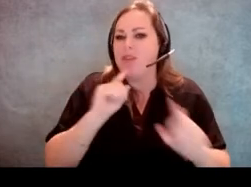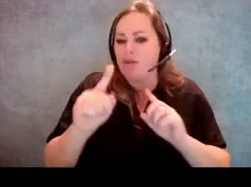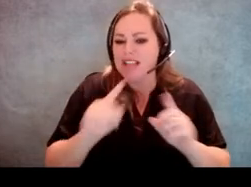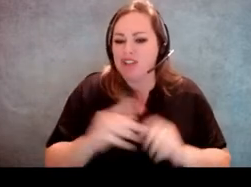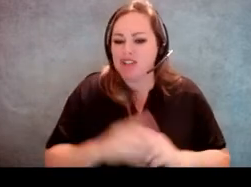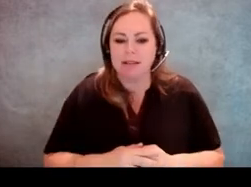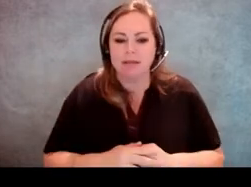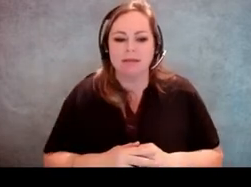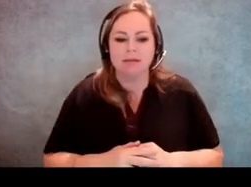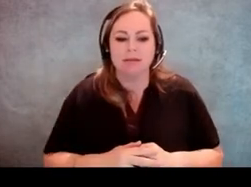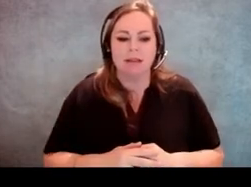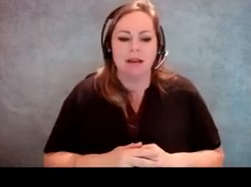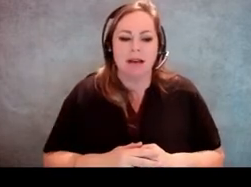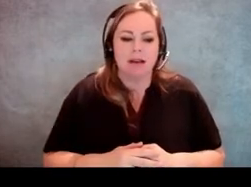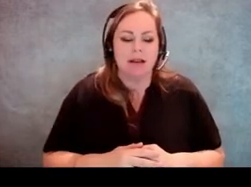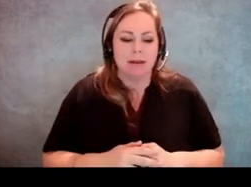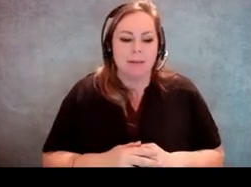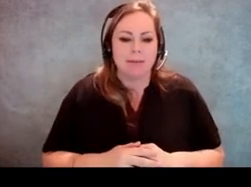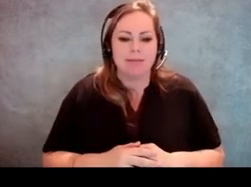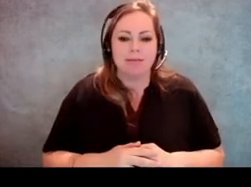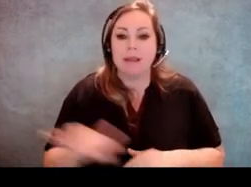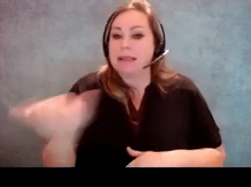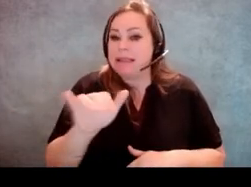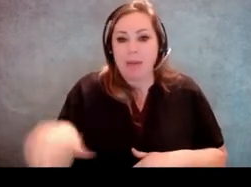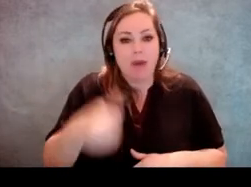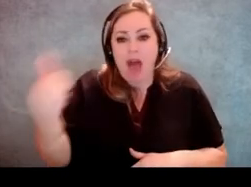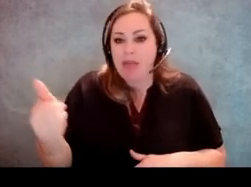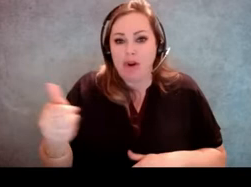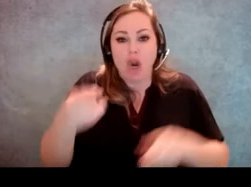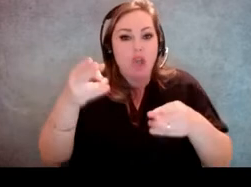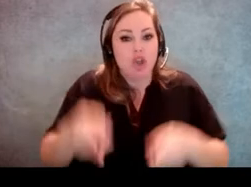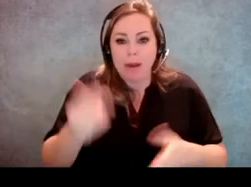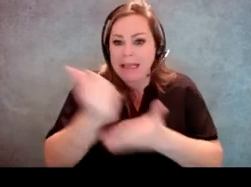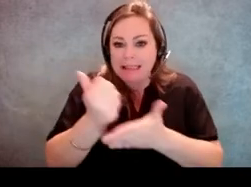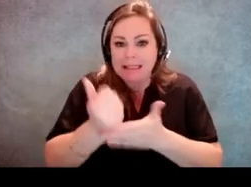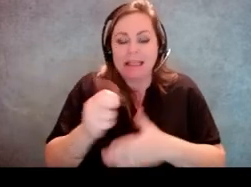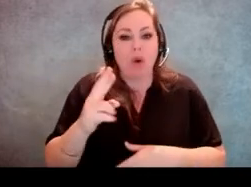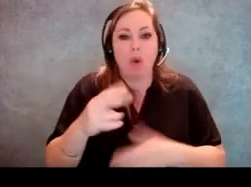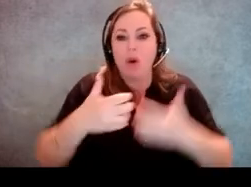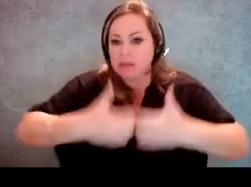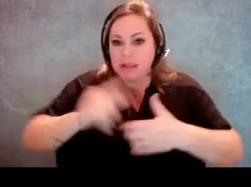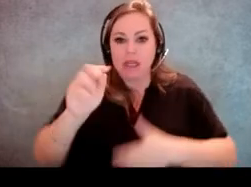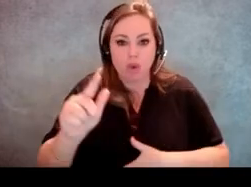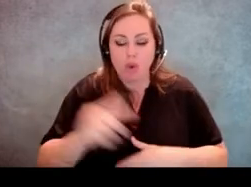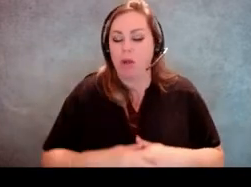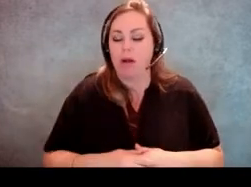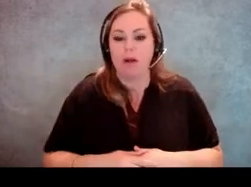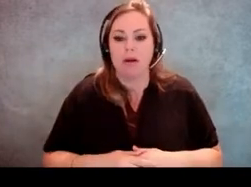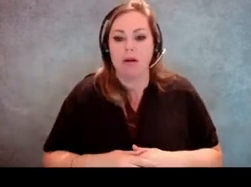Generally speaking, just like any kind of like human assistant or assistive tool that someone uses,